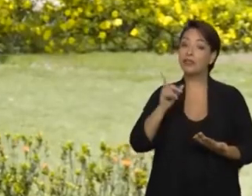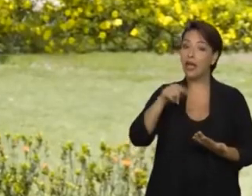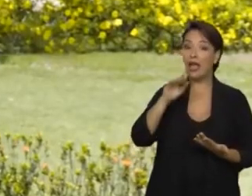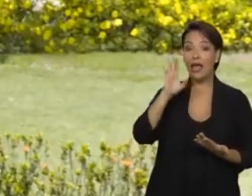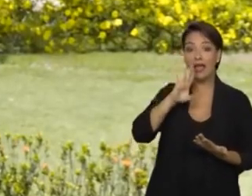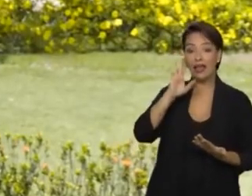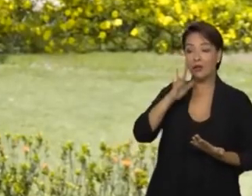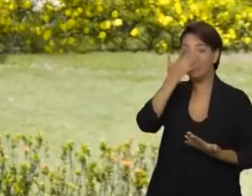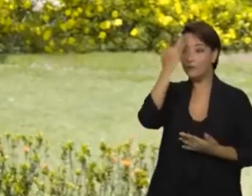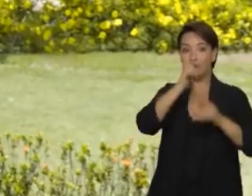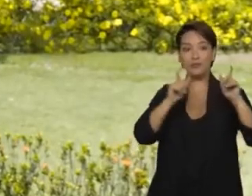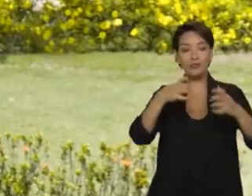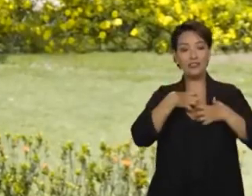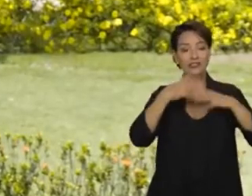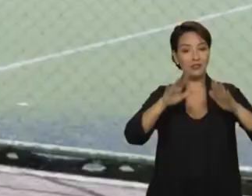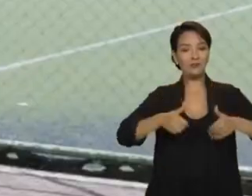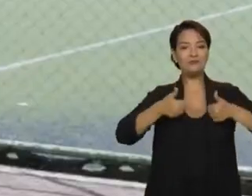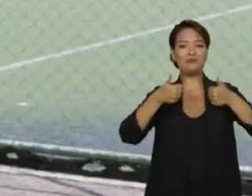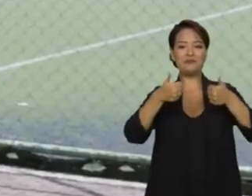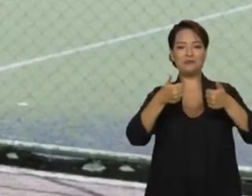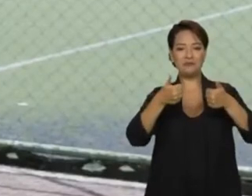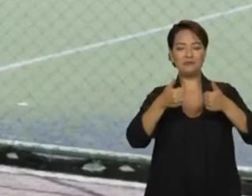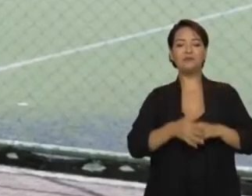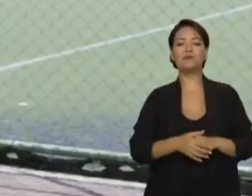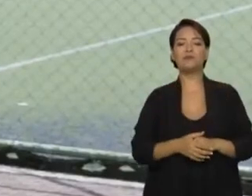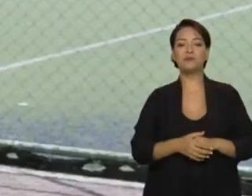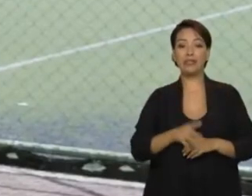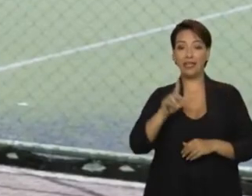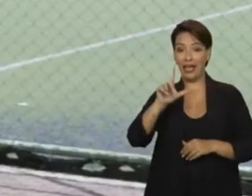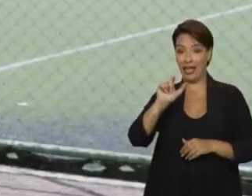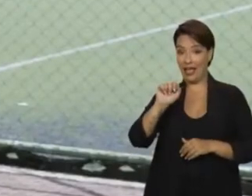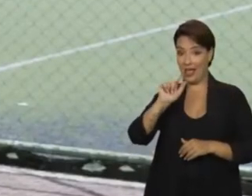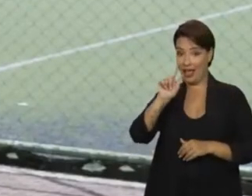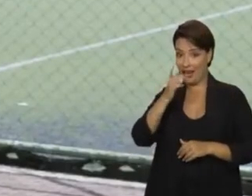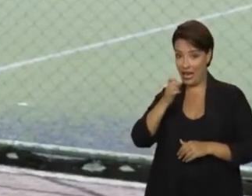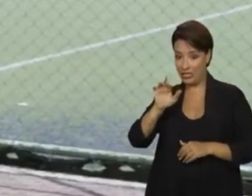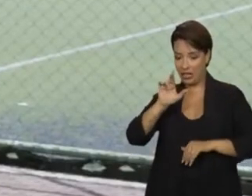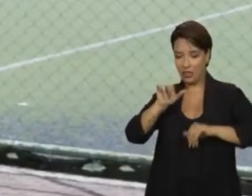when they are doing an activity they enjoy. Leisure, it transforms people